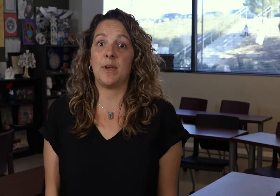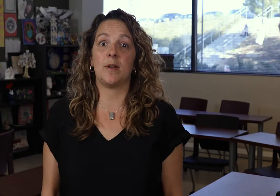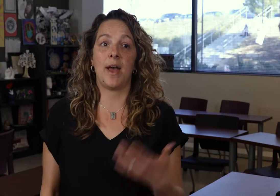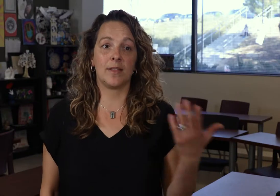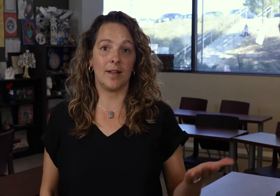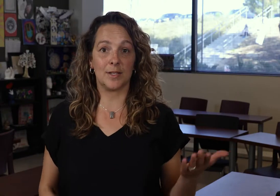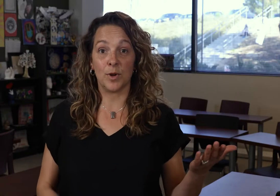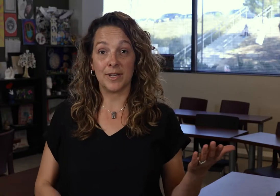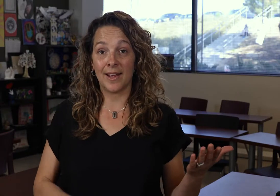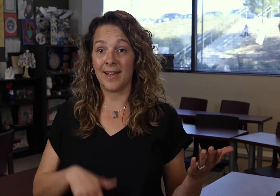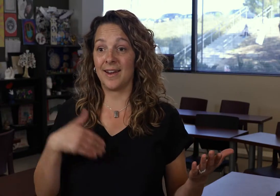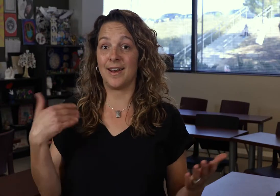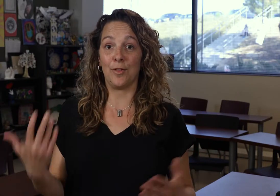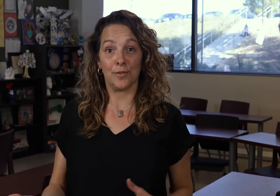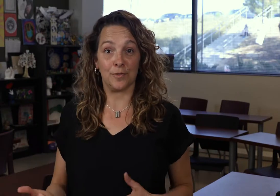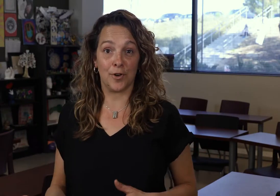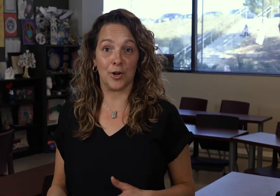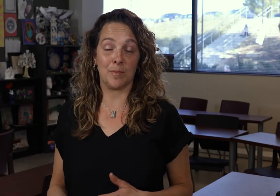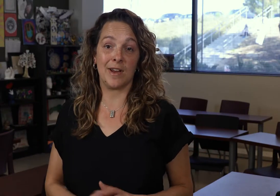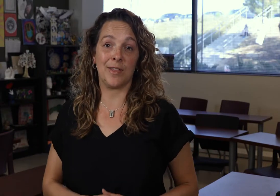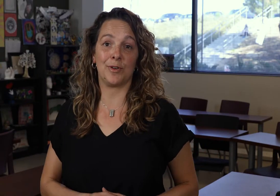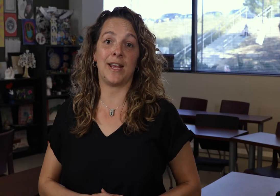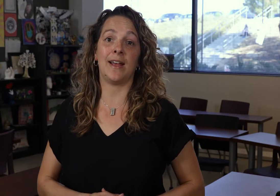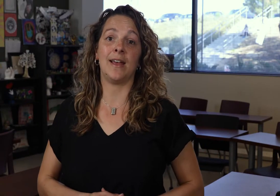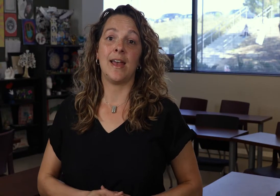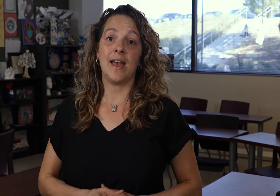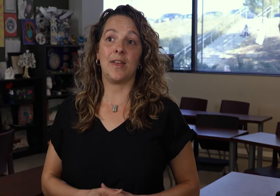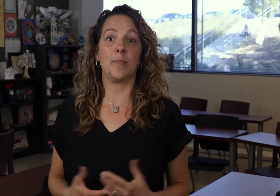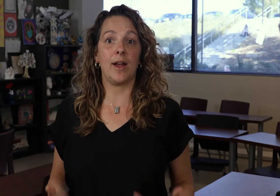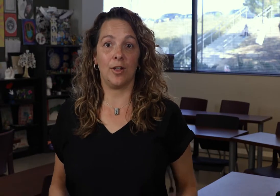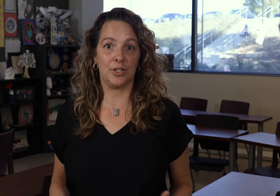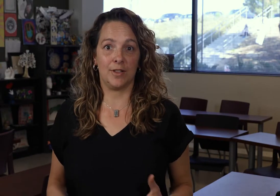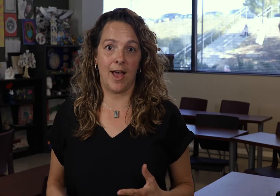in a math class one day at an elephant farm another day and then a biology lab